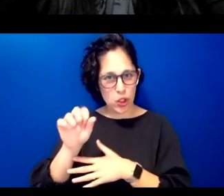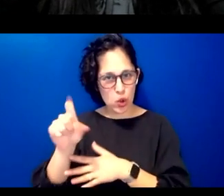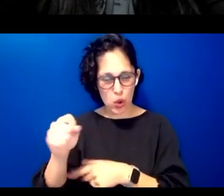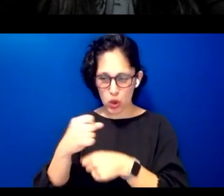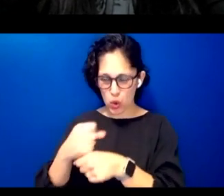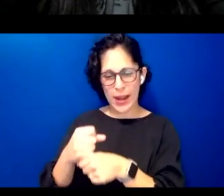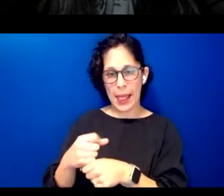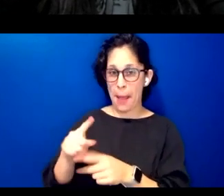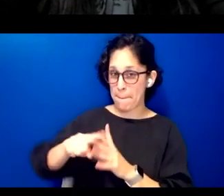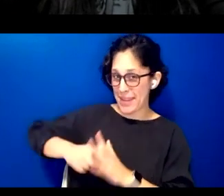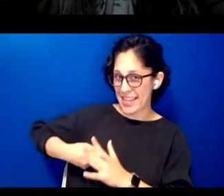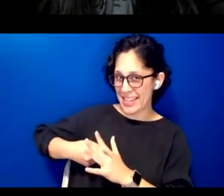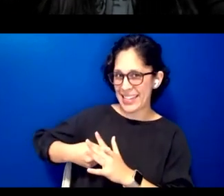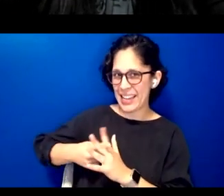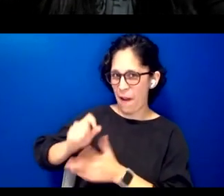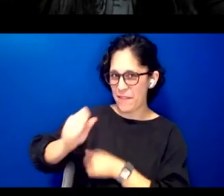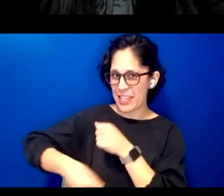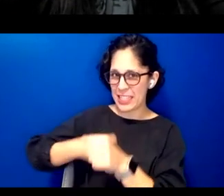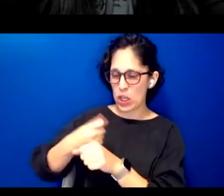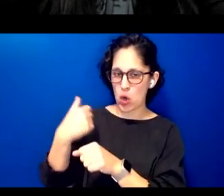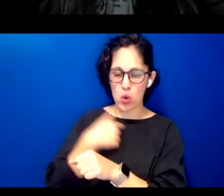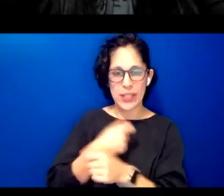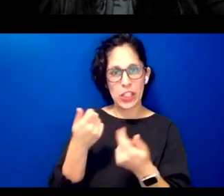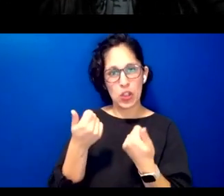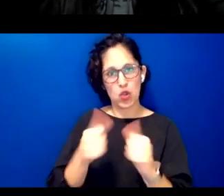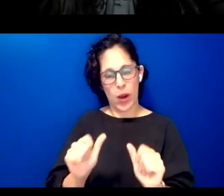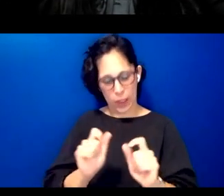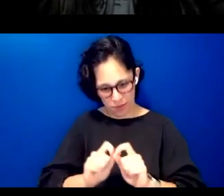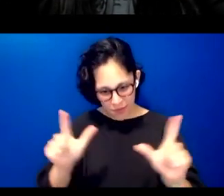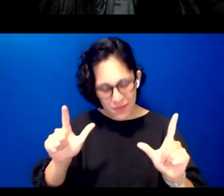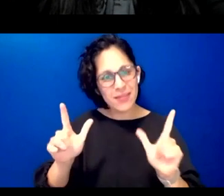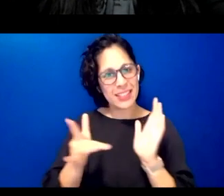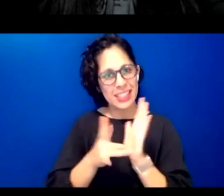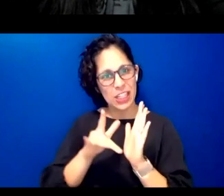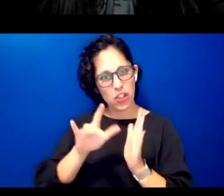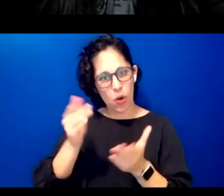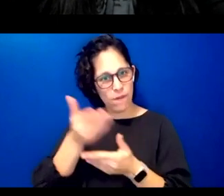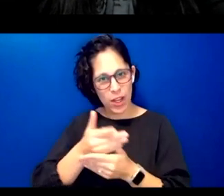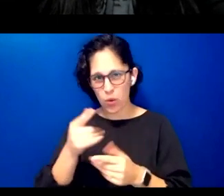only to find that when we try to open these digital files we're unable to read access